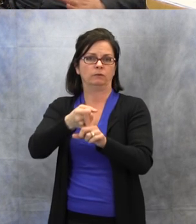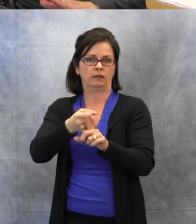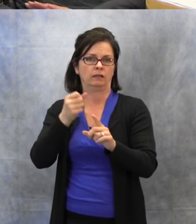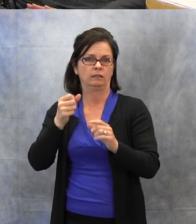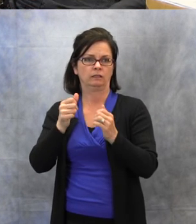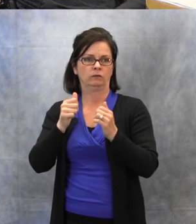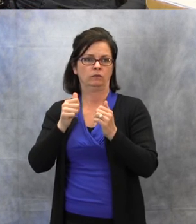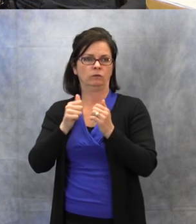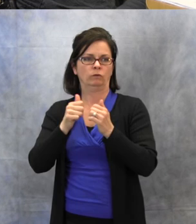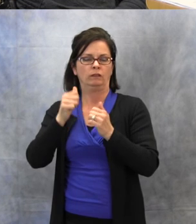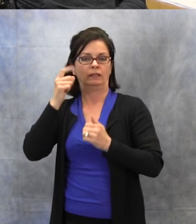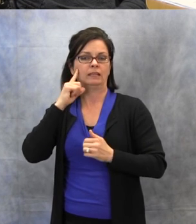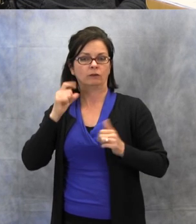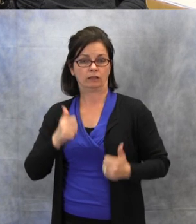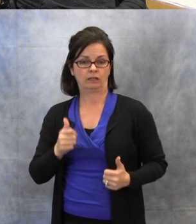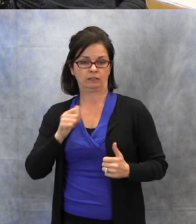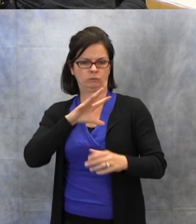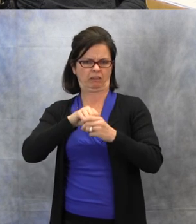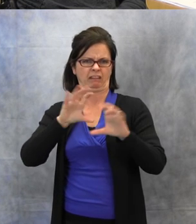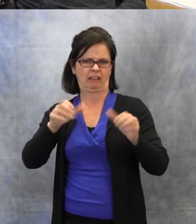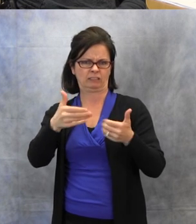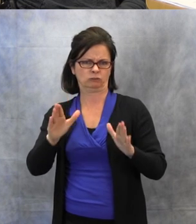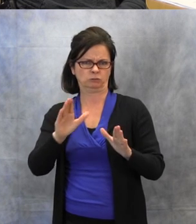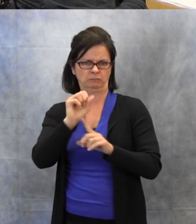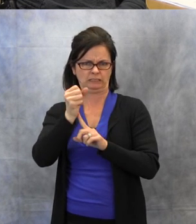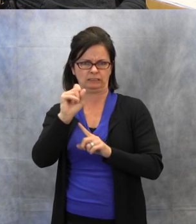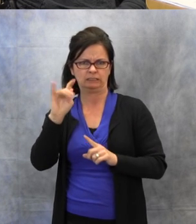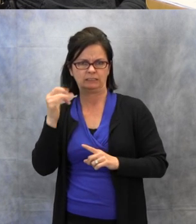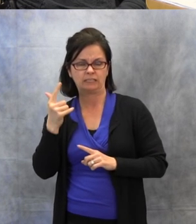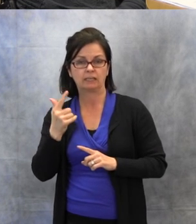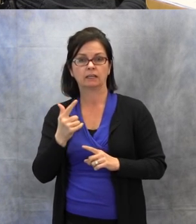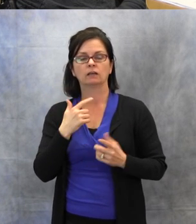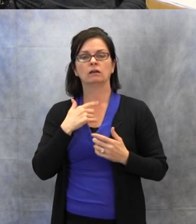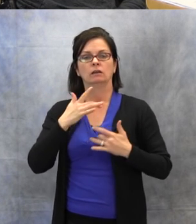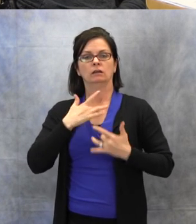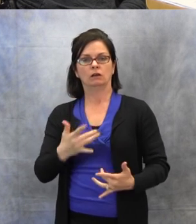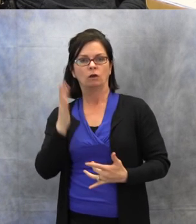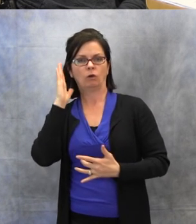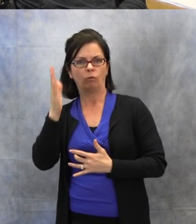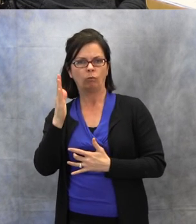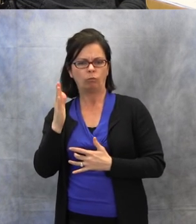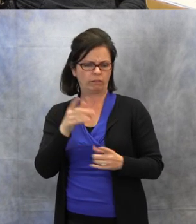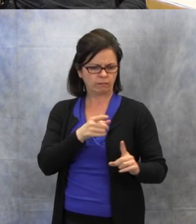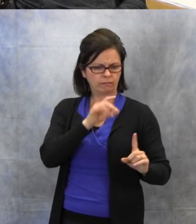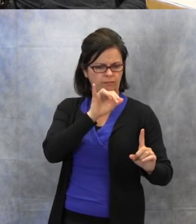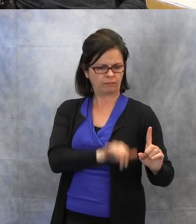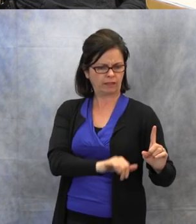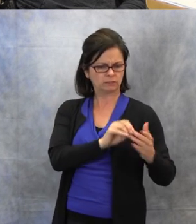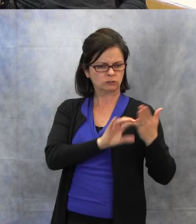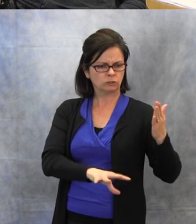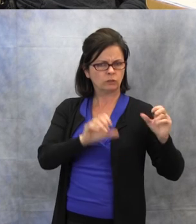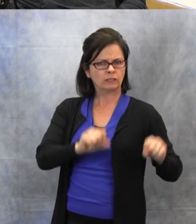setting, we will look at what kind of frequencies can this student hear or not hear?